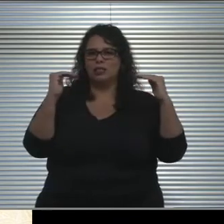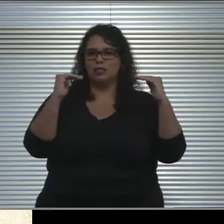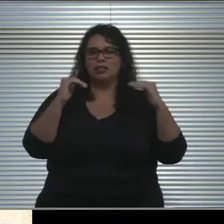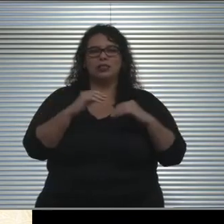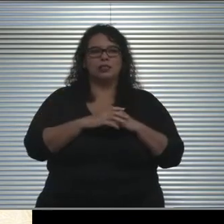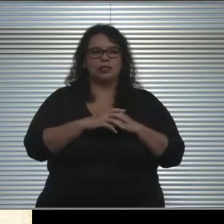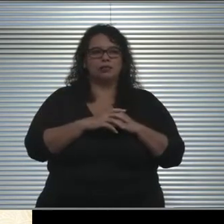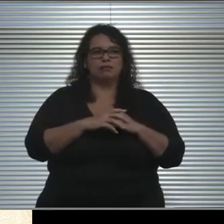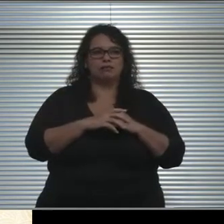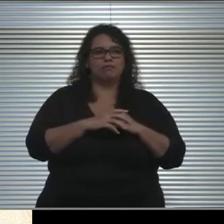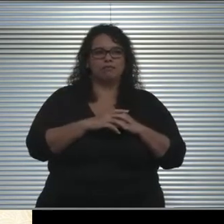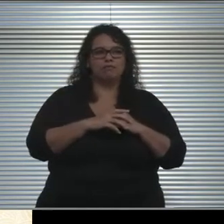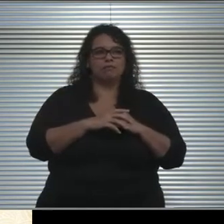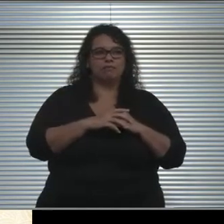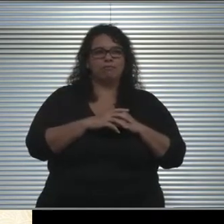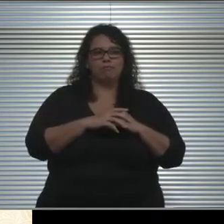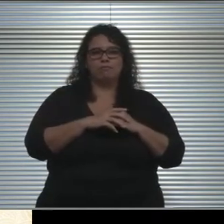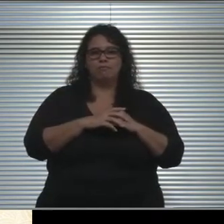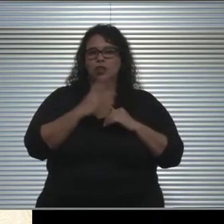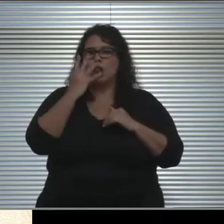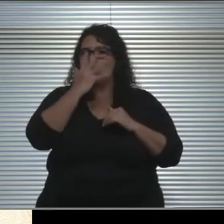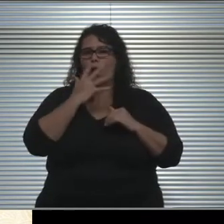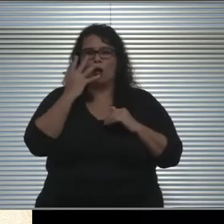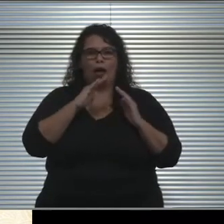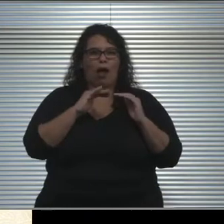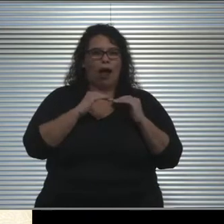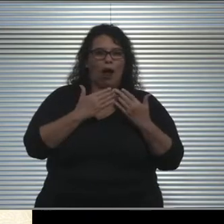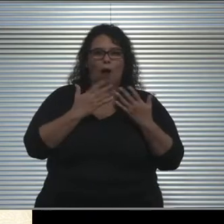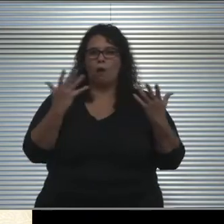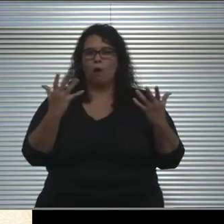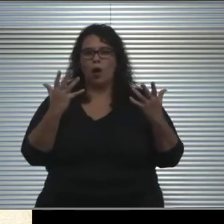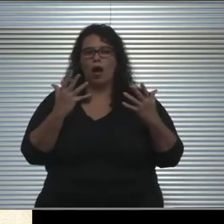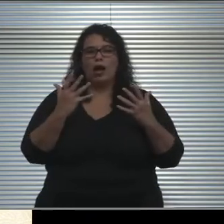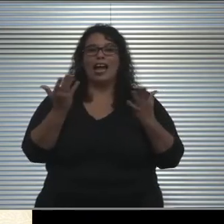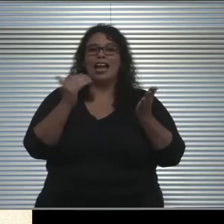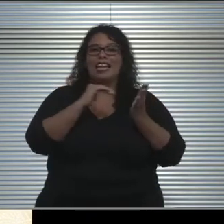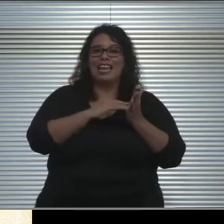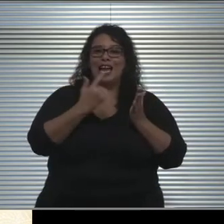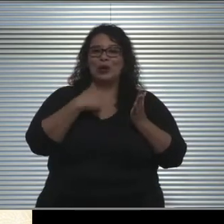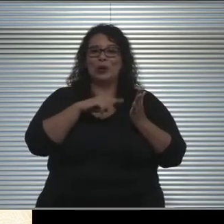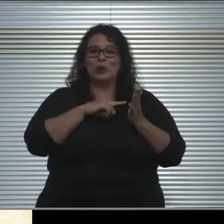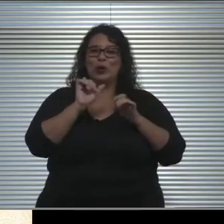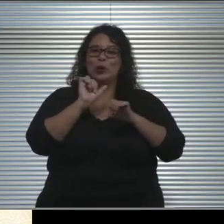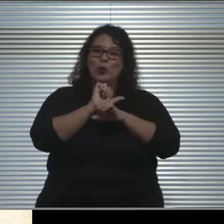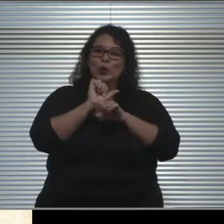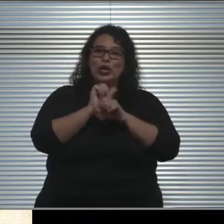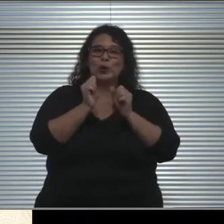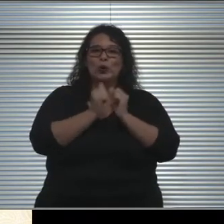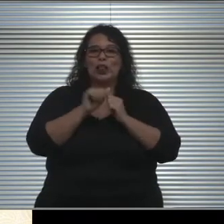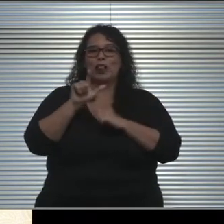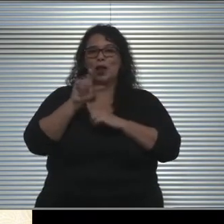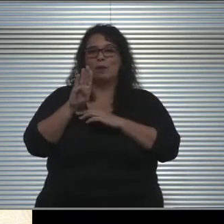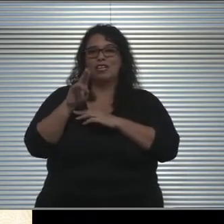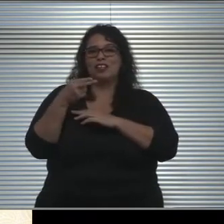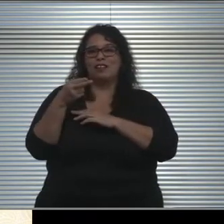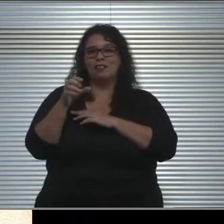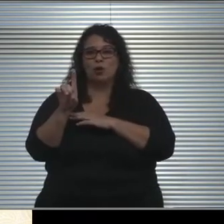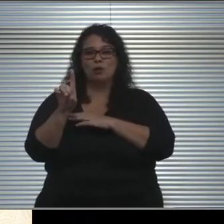just to talk about what that may look like. And again, we are working in consultation with our health department just to ensure